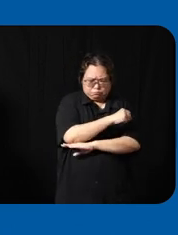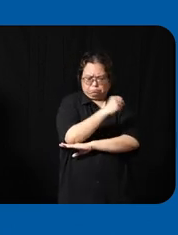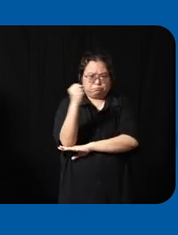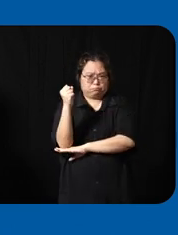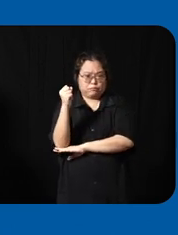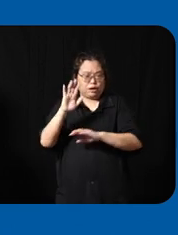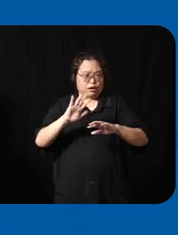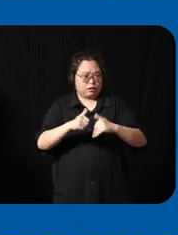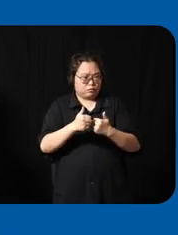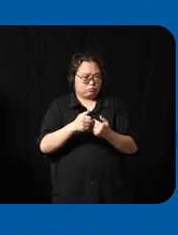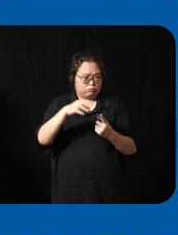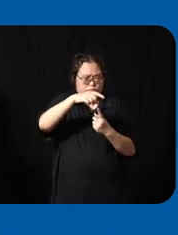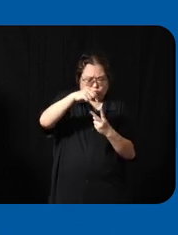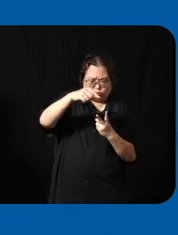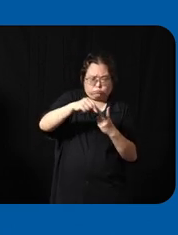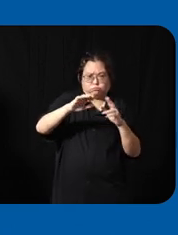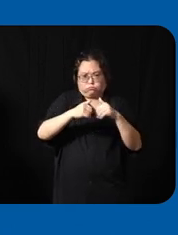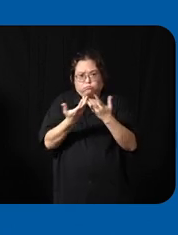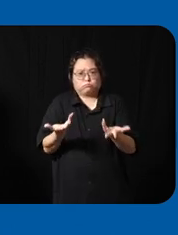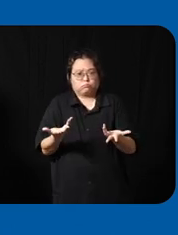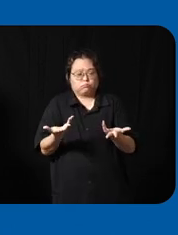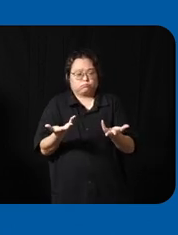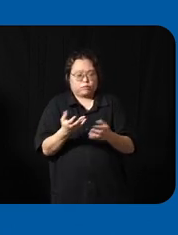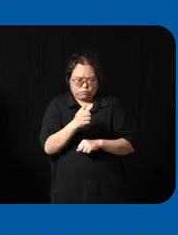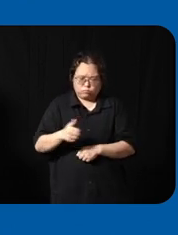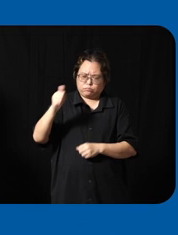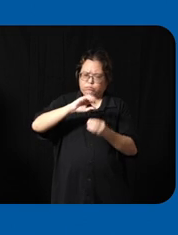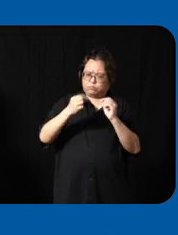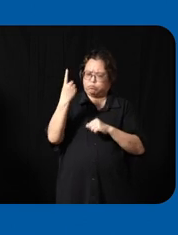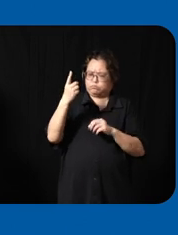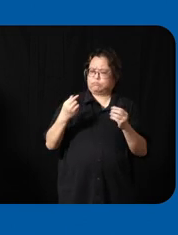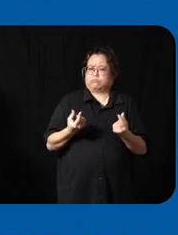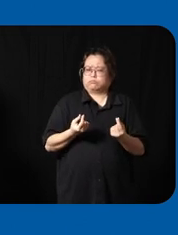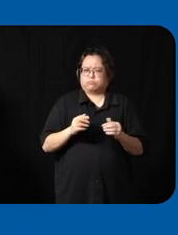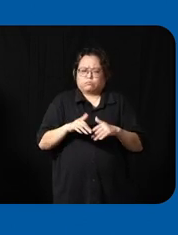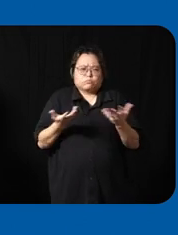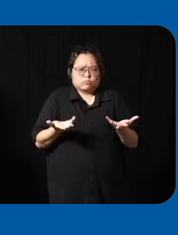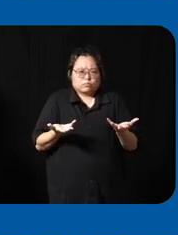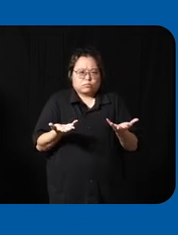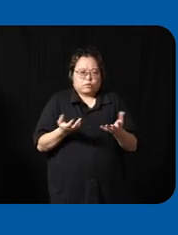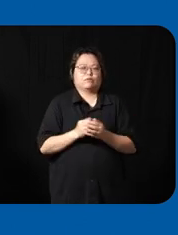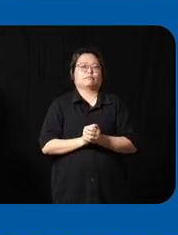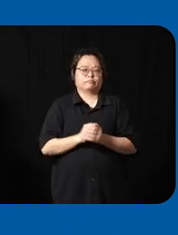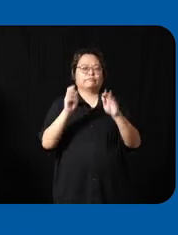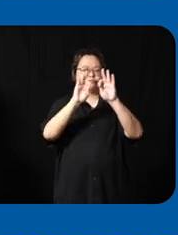choices how how do we prioritize and for that there is a extremely simple framework that we